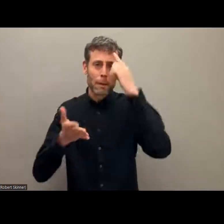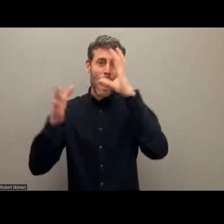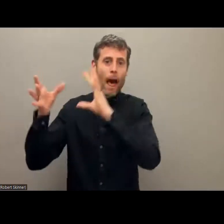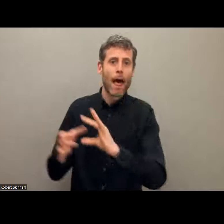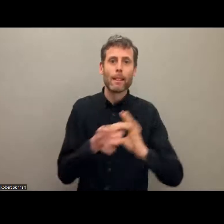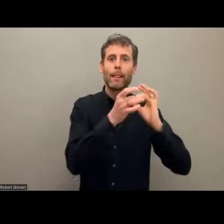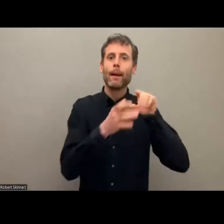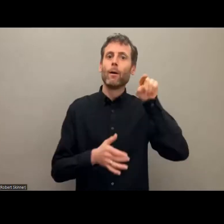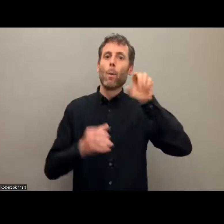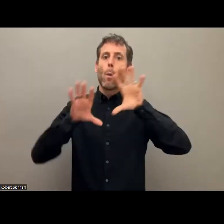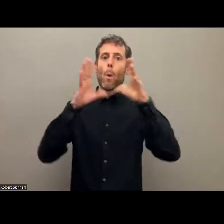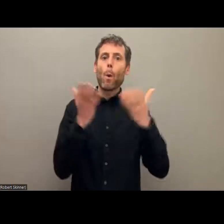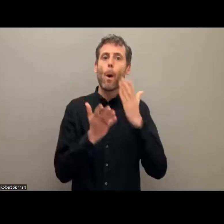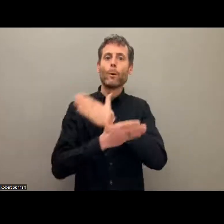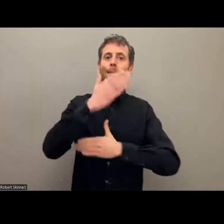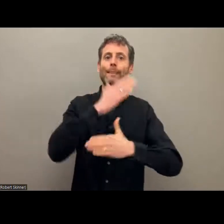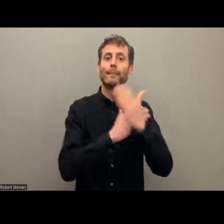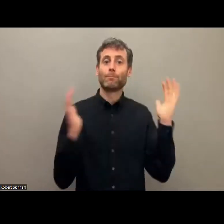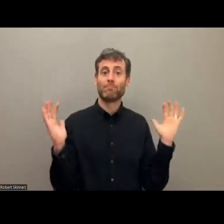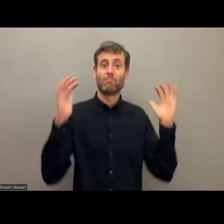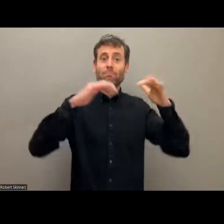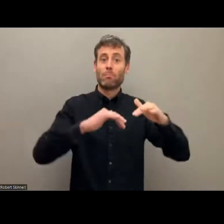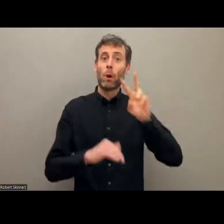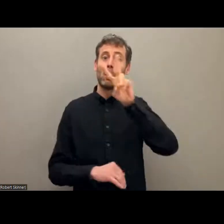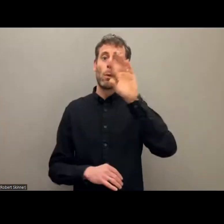IDA, for having this global summit of 2022 and